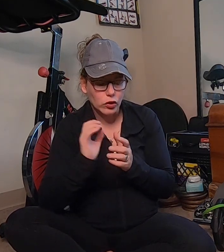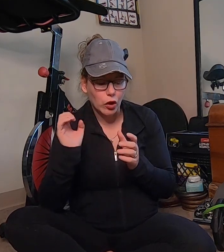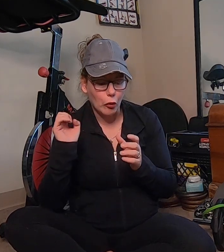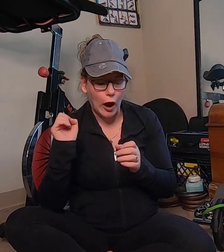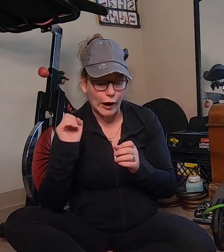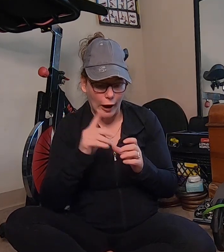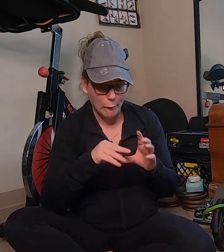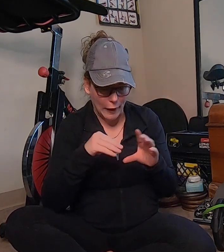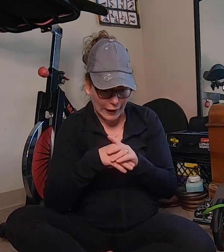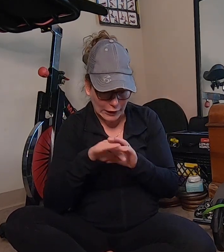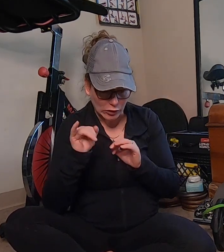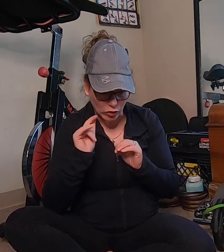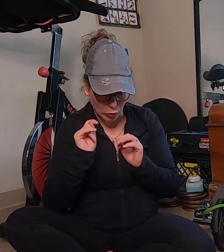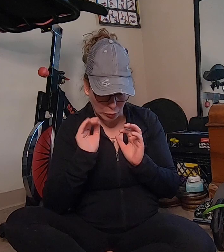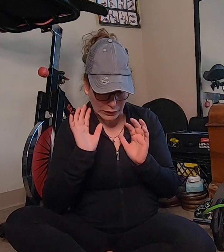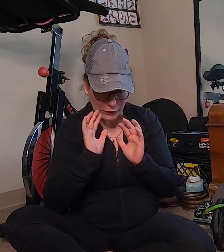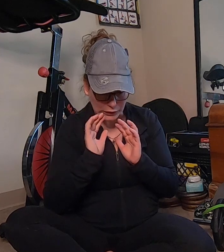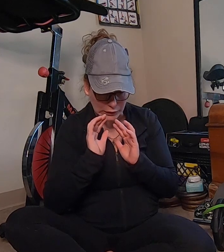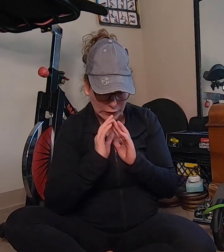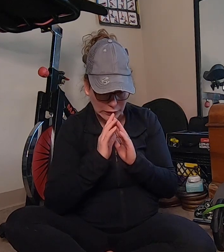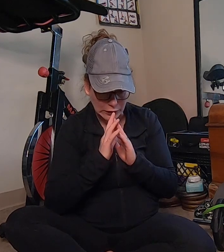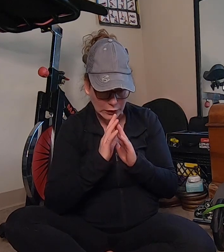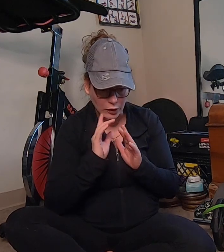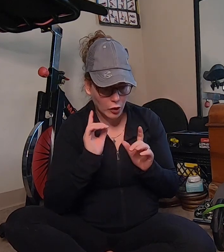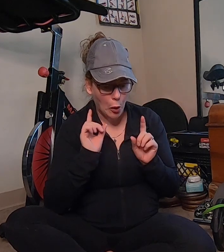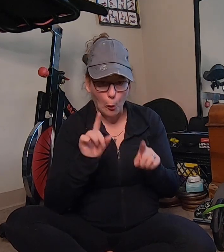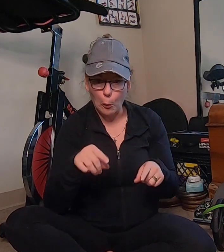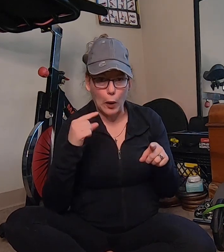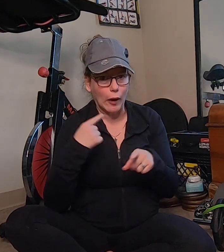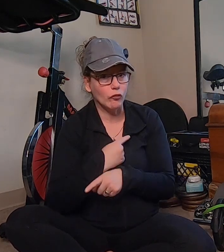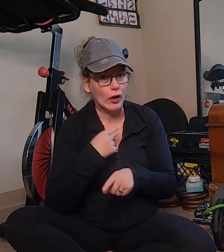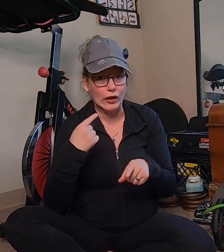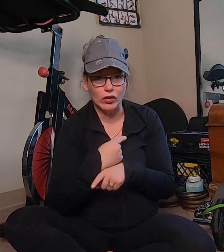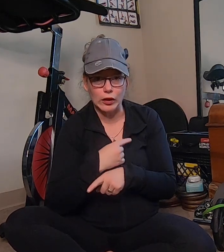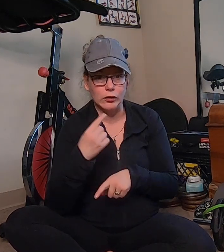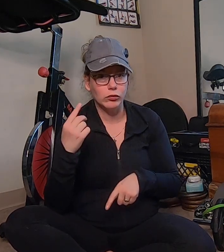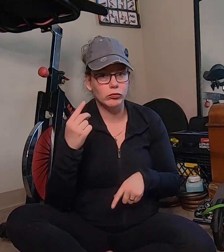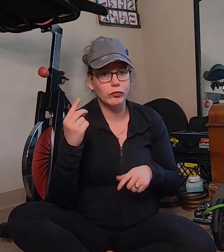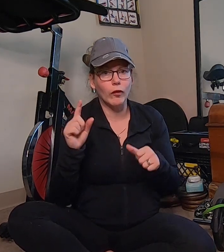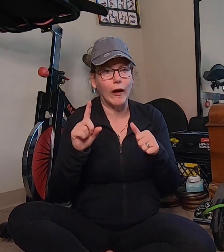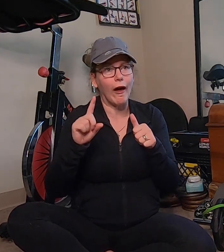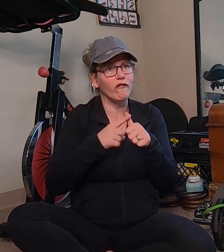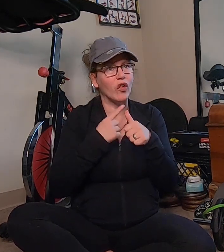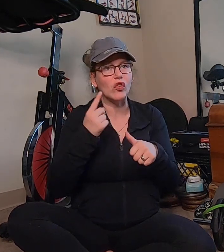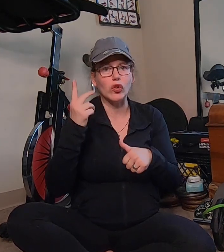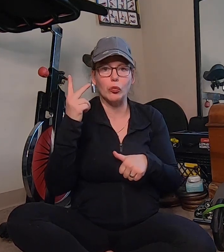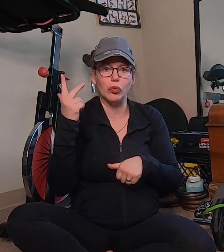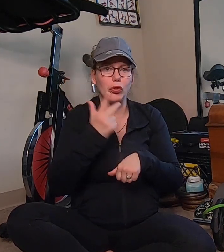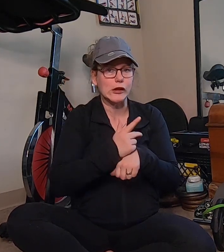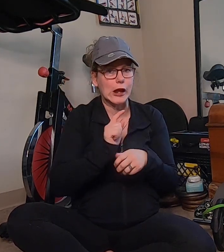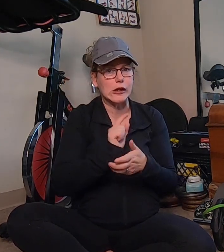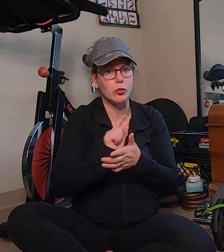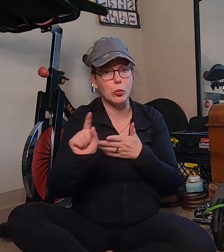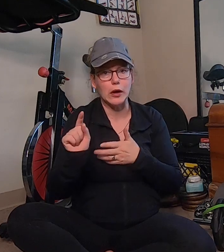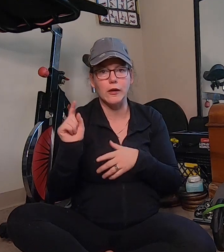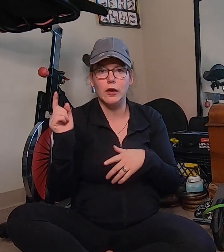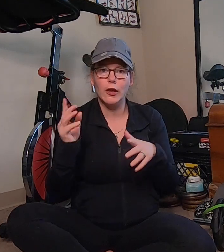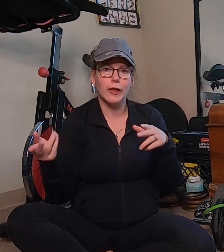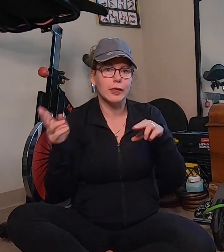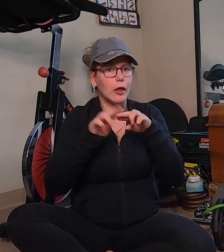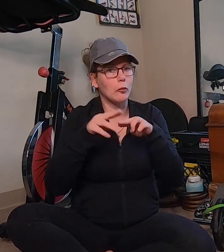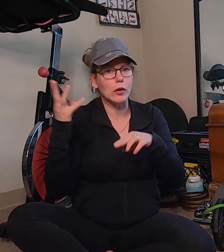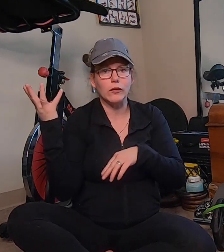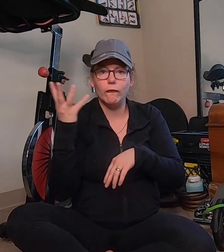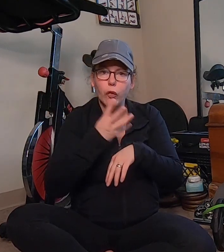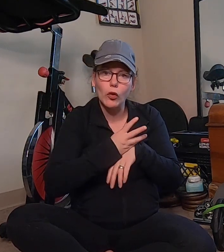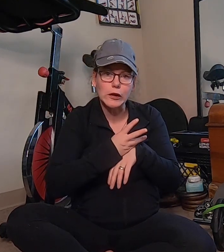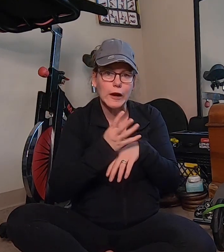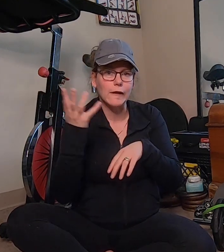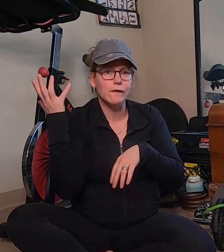so I got back into it and went regularly. Started three days a week then went to four